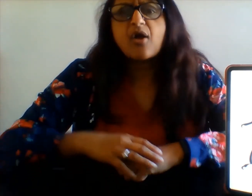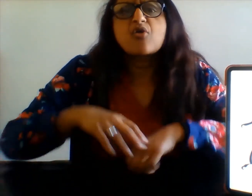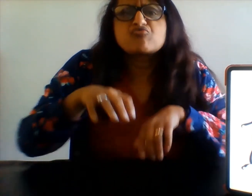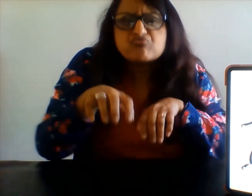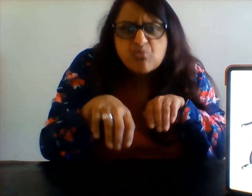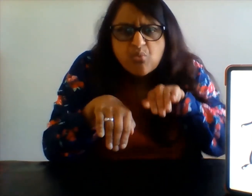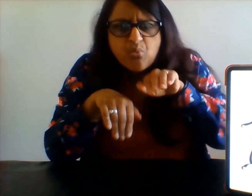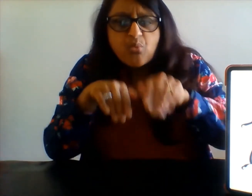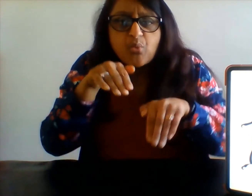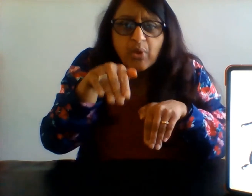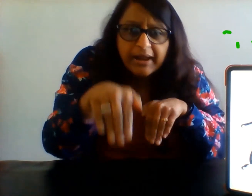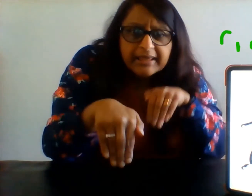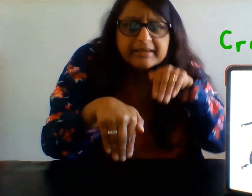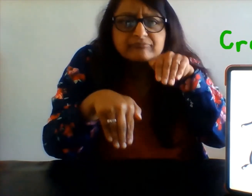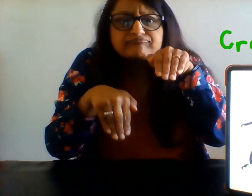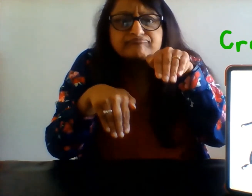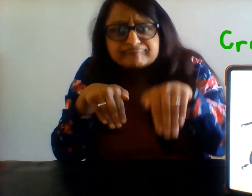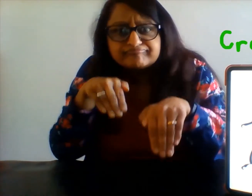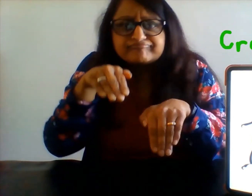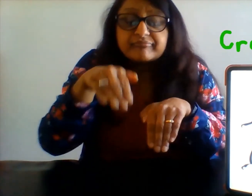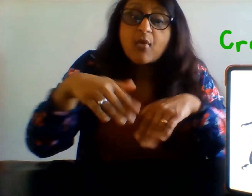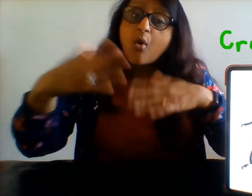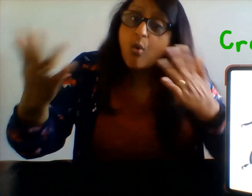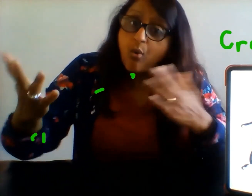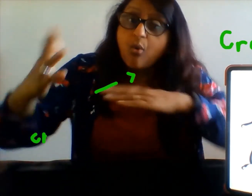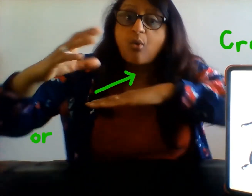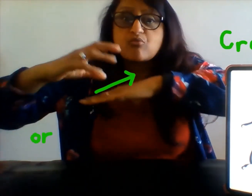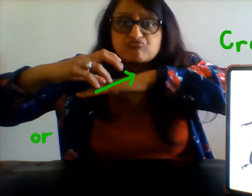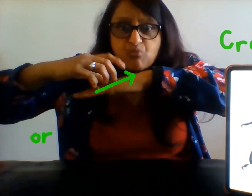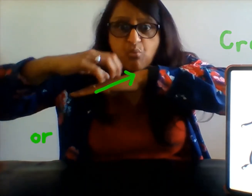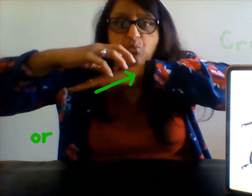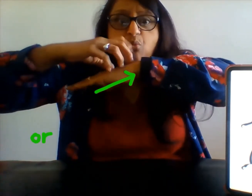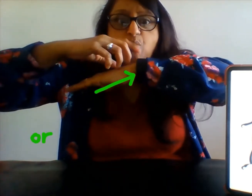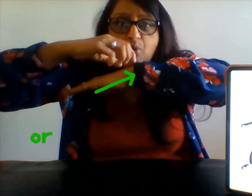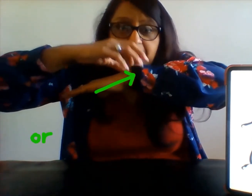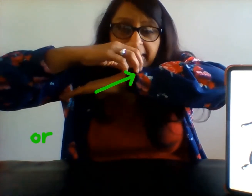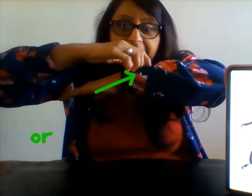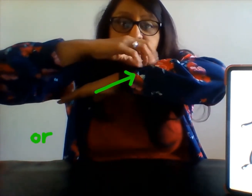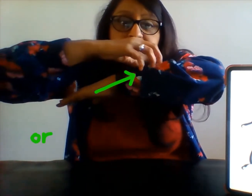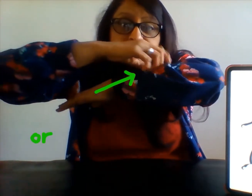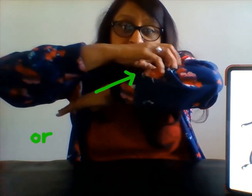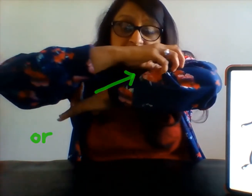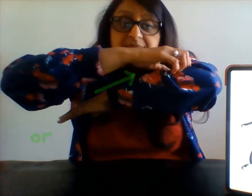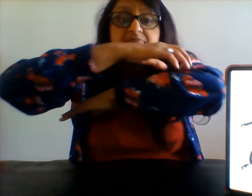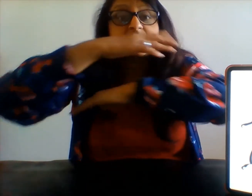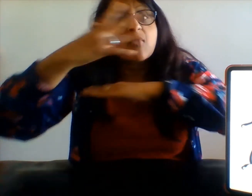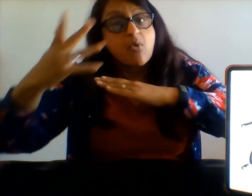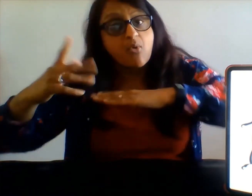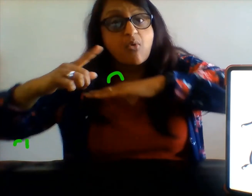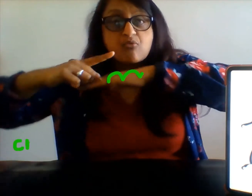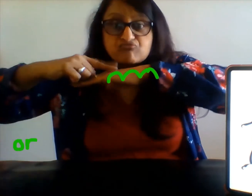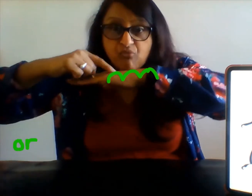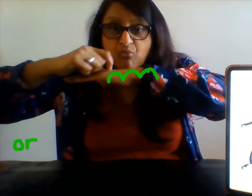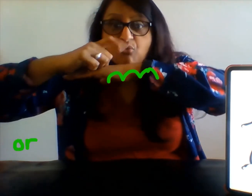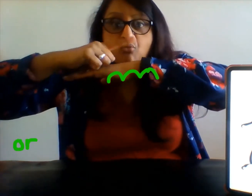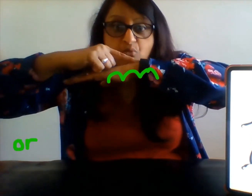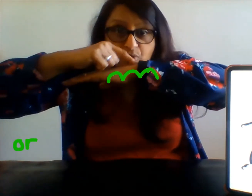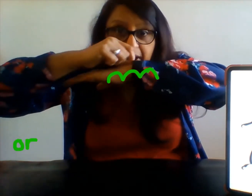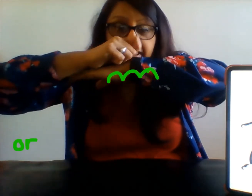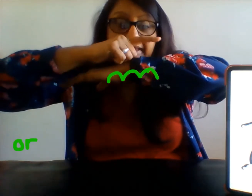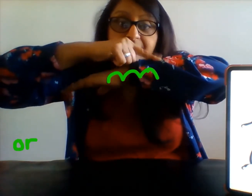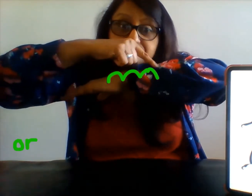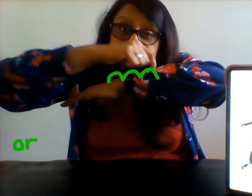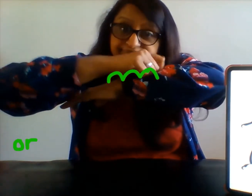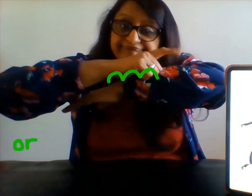Ladybirds can also crawl. Or we could use this sign. Or this one.